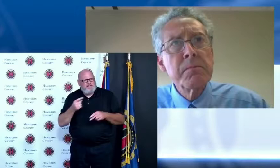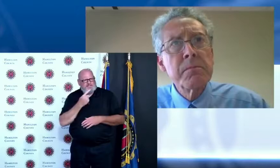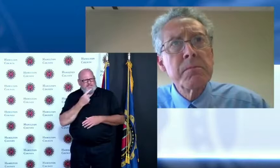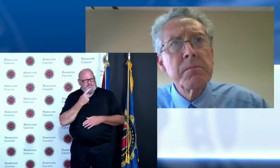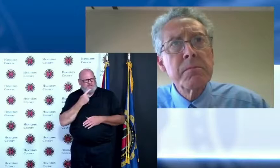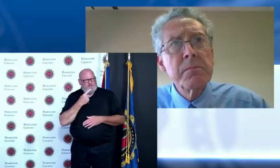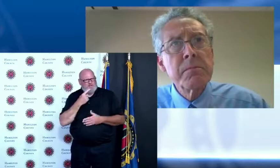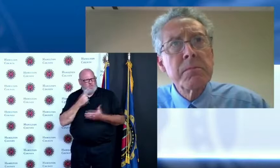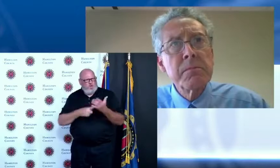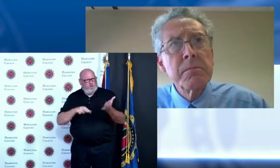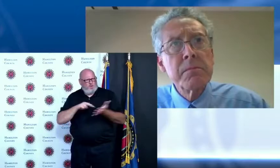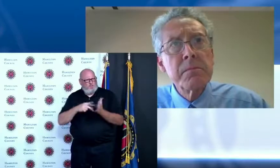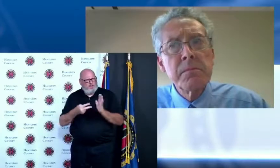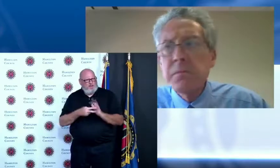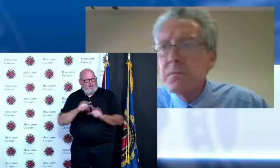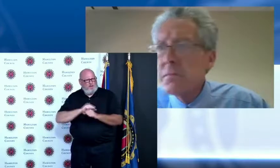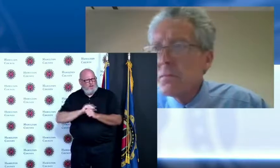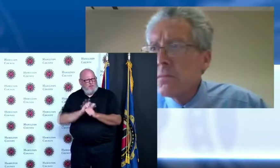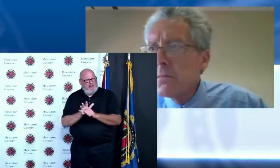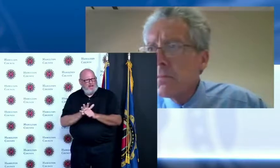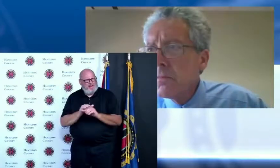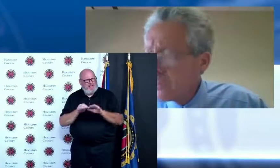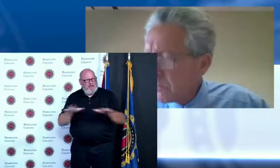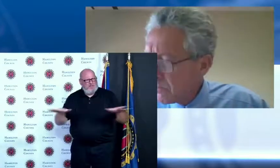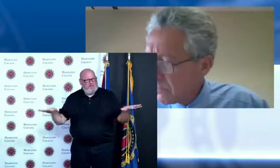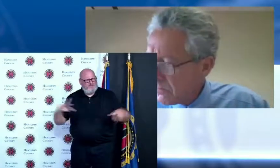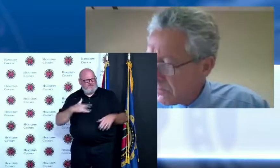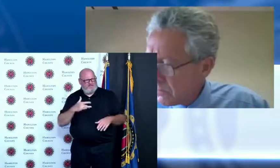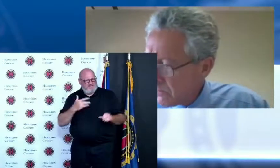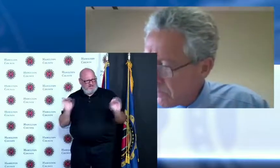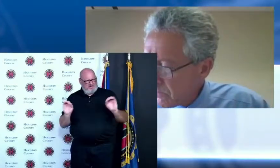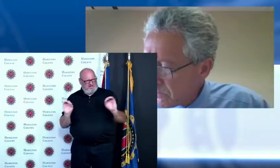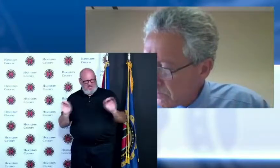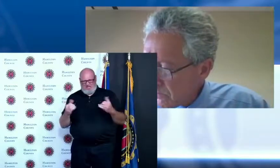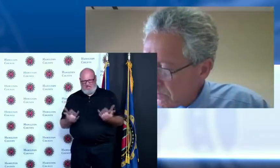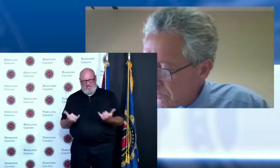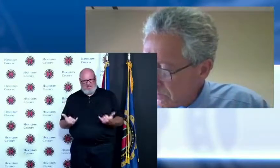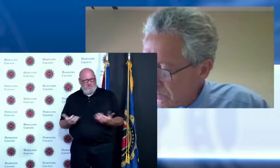you know June 2nd was a huge announcement by Governor DeWine and then it was quickly